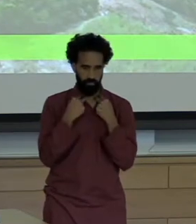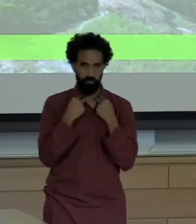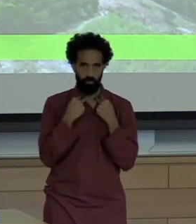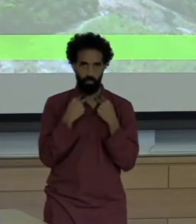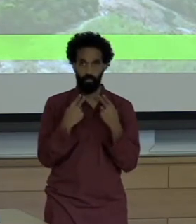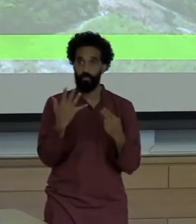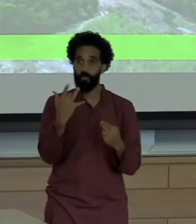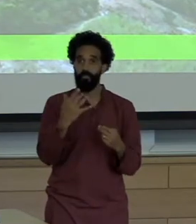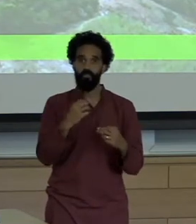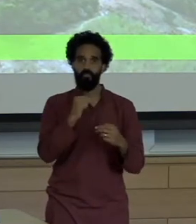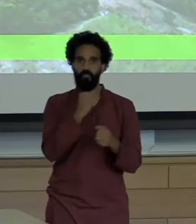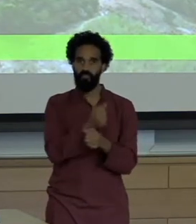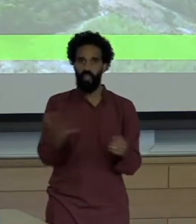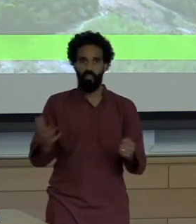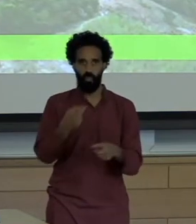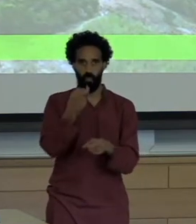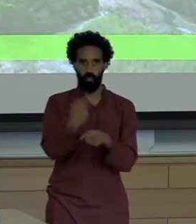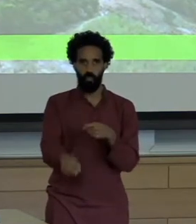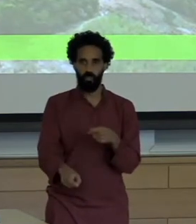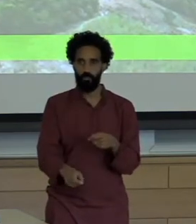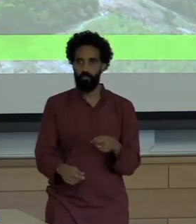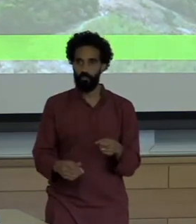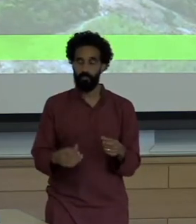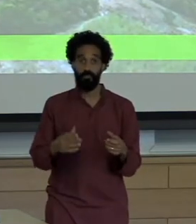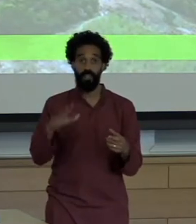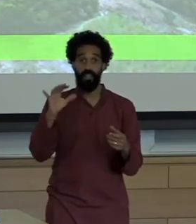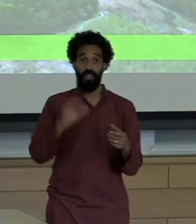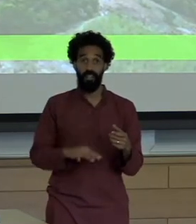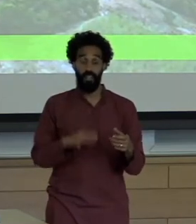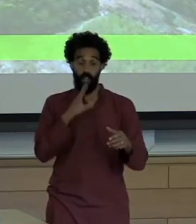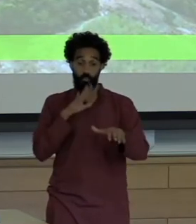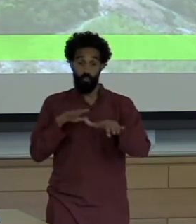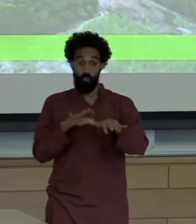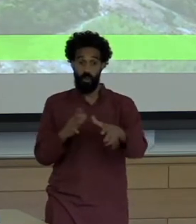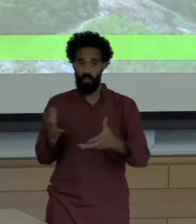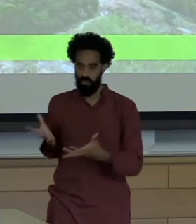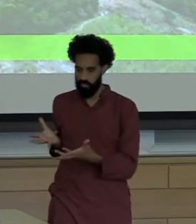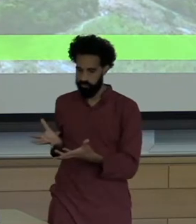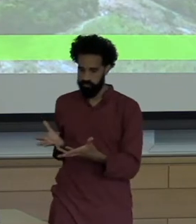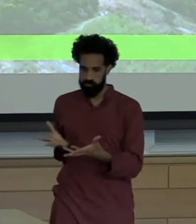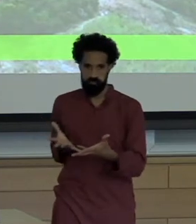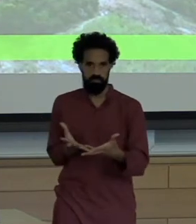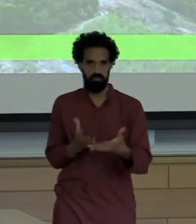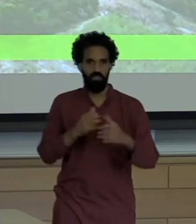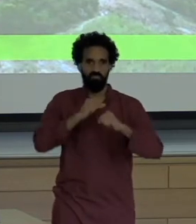Tons of debris flowed downriver to the estuary in the coastal state of Espírito Santo